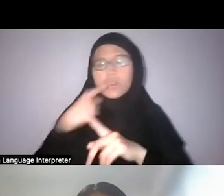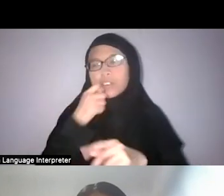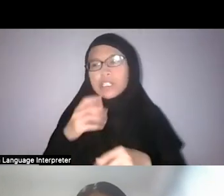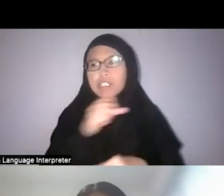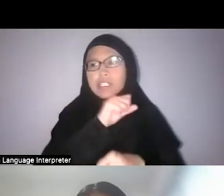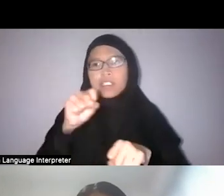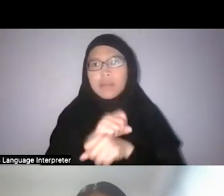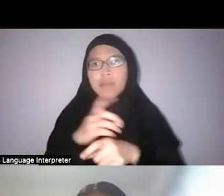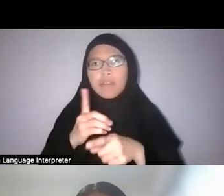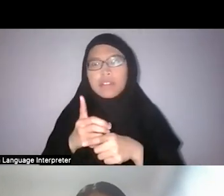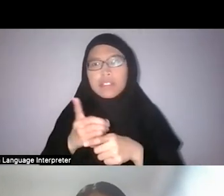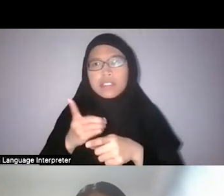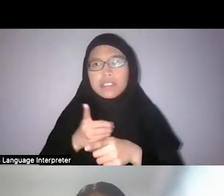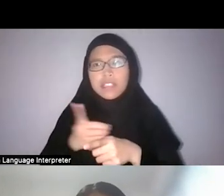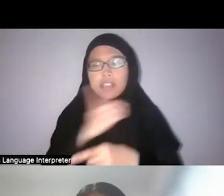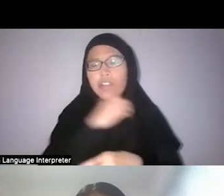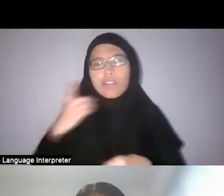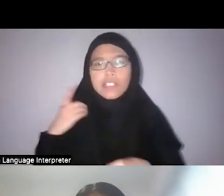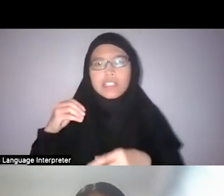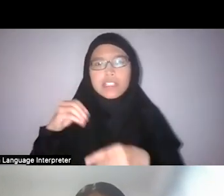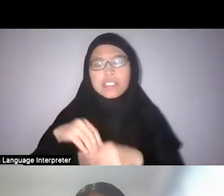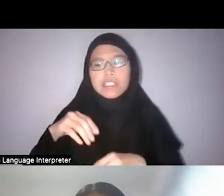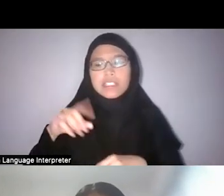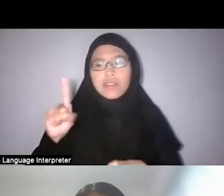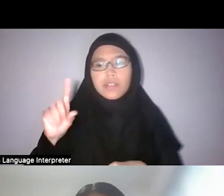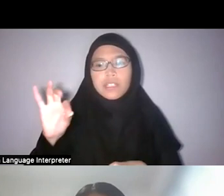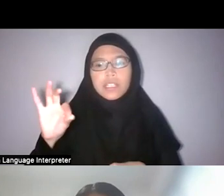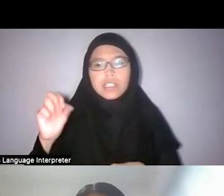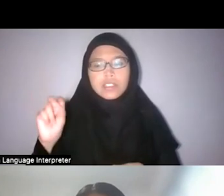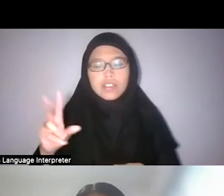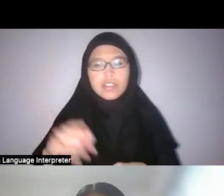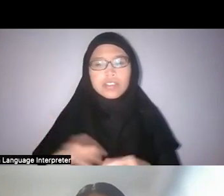He also contributed to another of his books called “Dictionary of economic products of Malay Peninsular”.